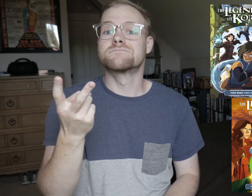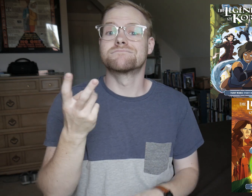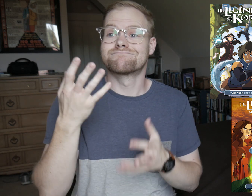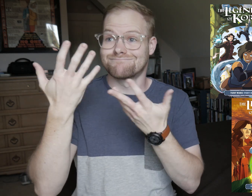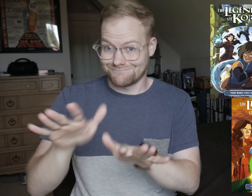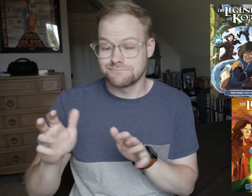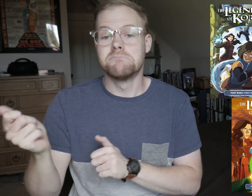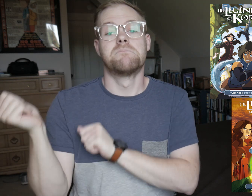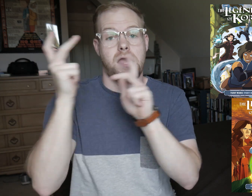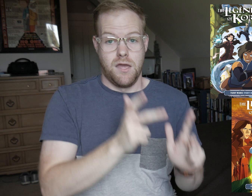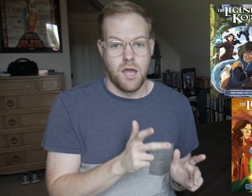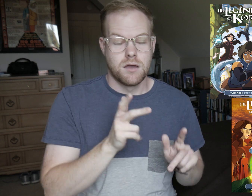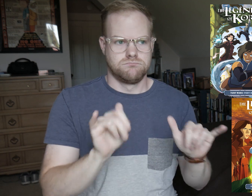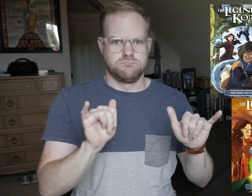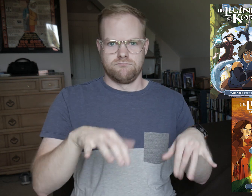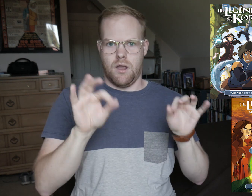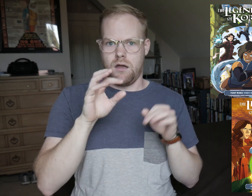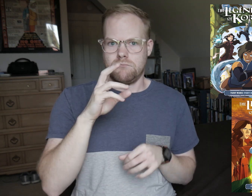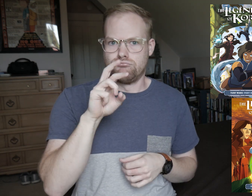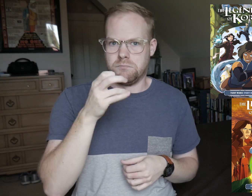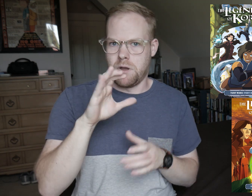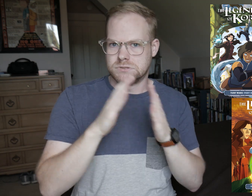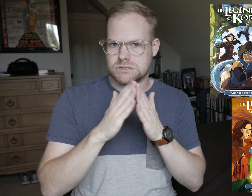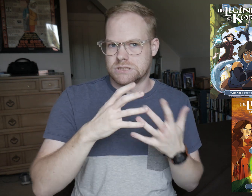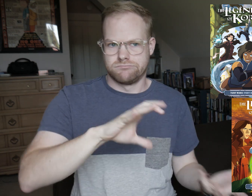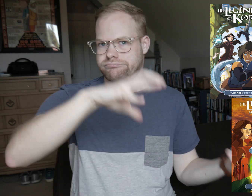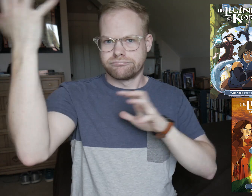When they come back, they find Republic City in chaos